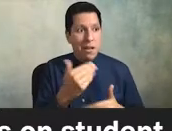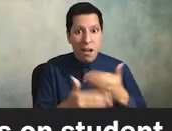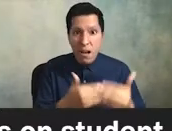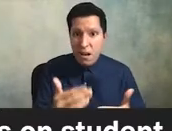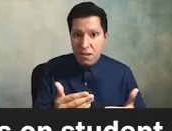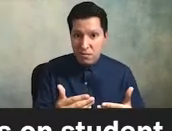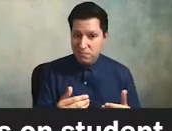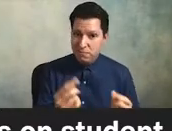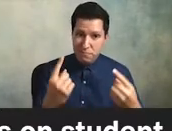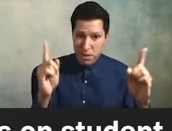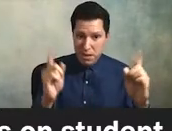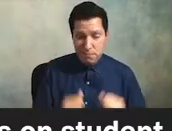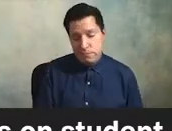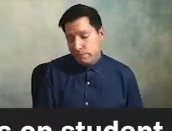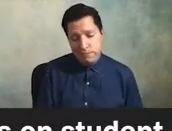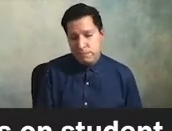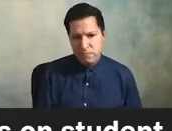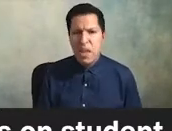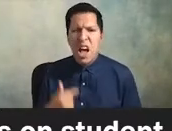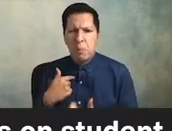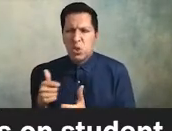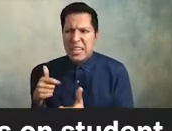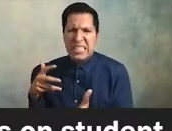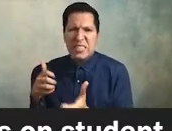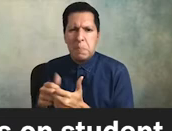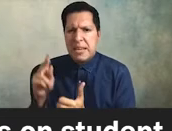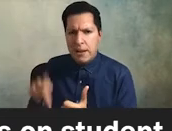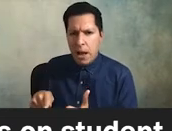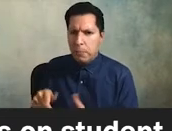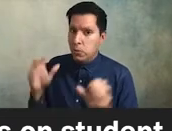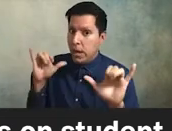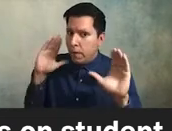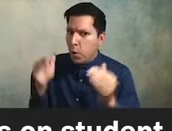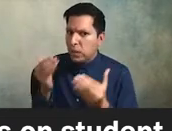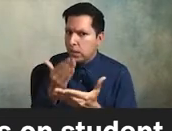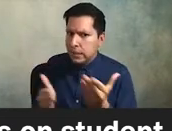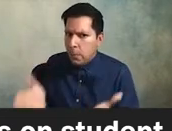fast let me see if i can speed this up so i can get to some recommendations for you um honestly